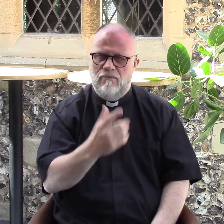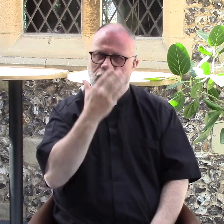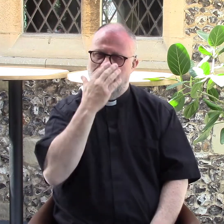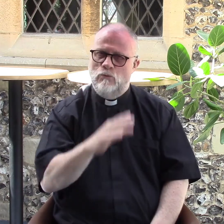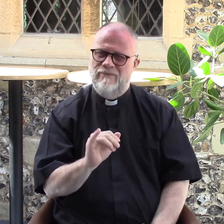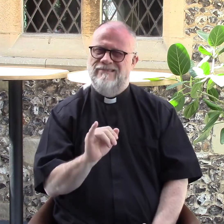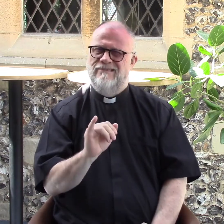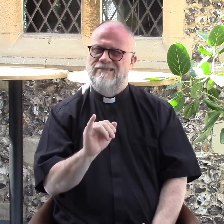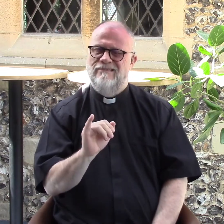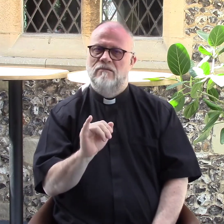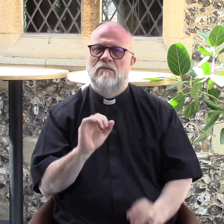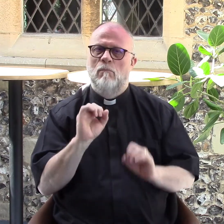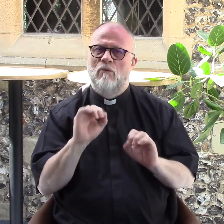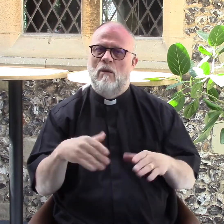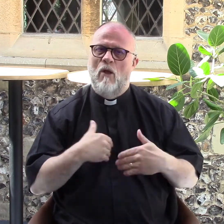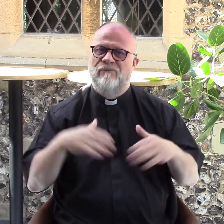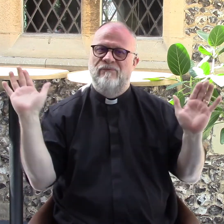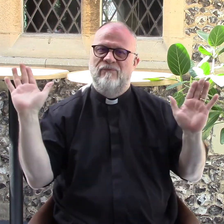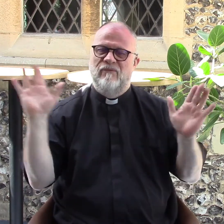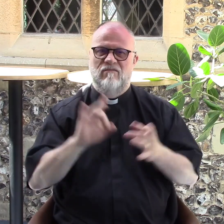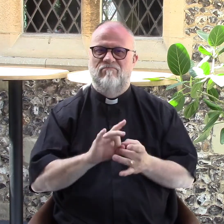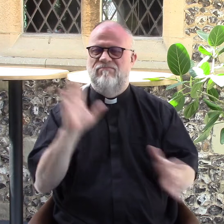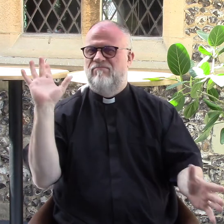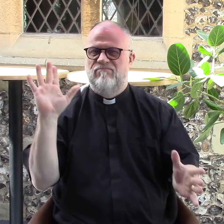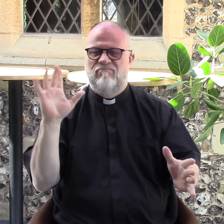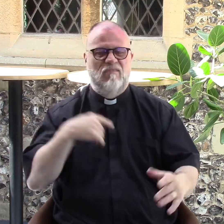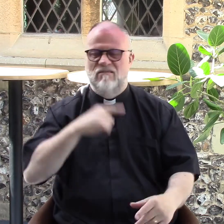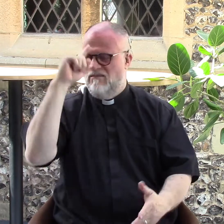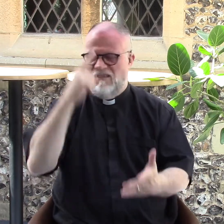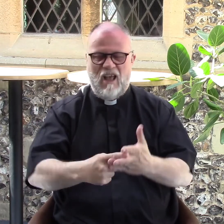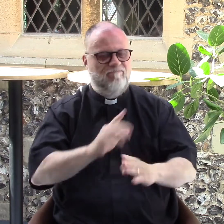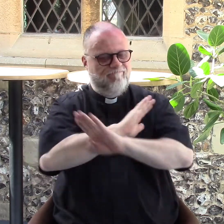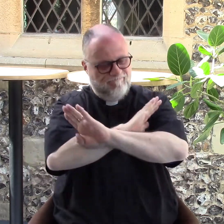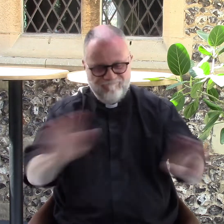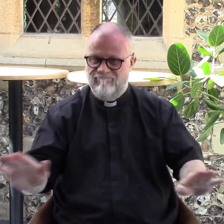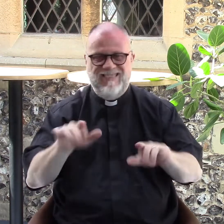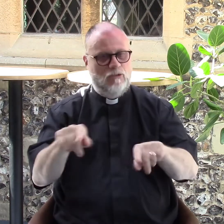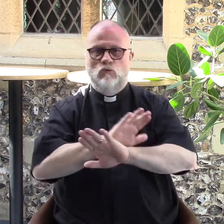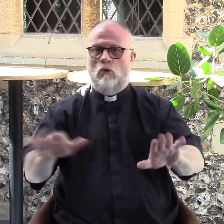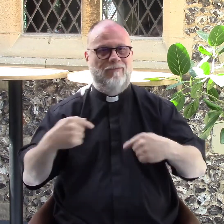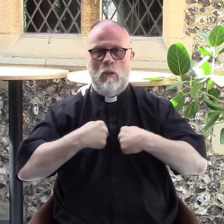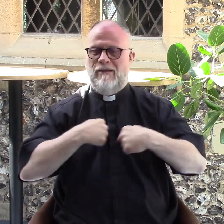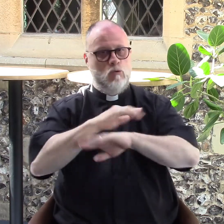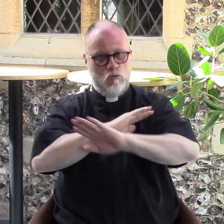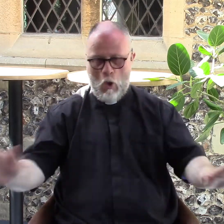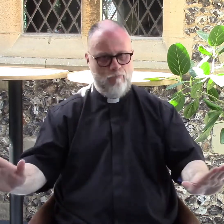was terrible, and put me off, and I just said, no that's it, that's it, no way, no absolutely not.